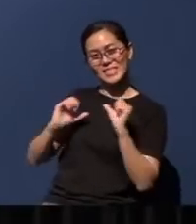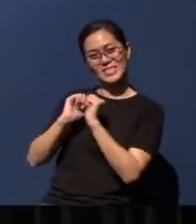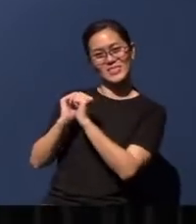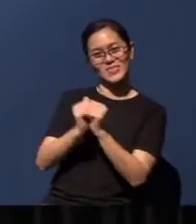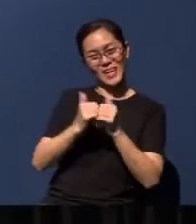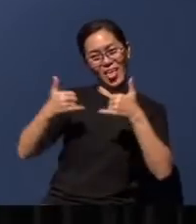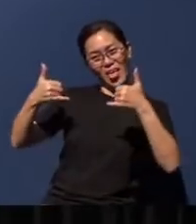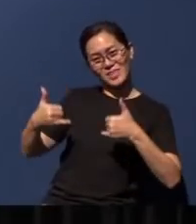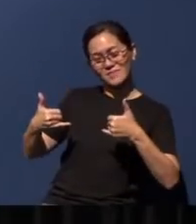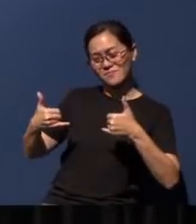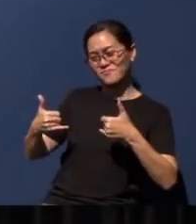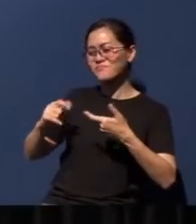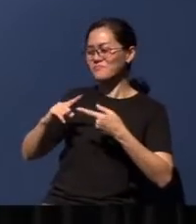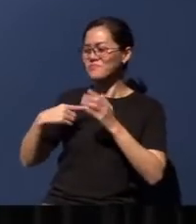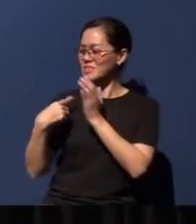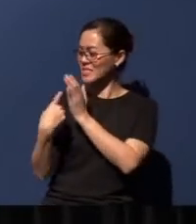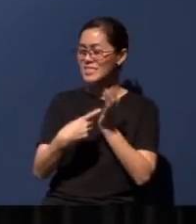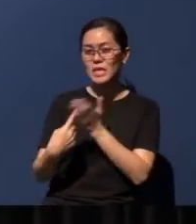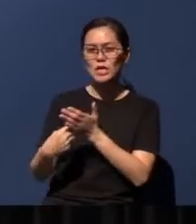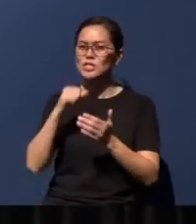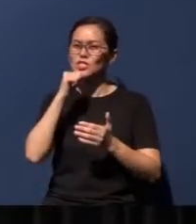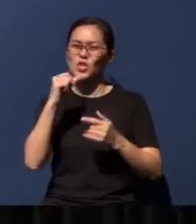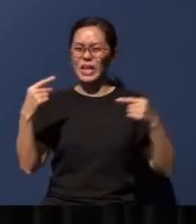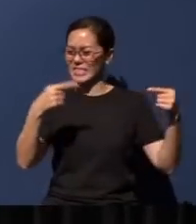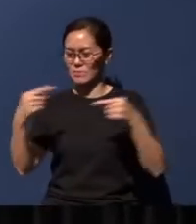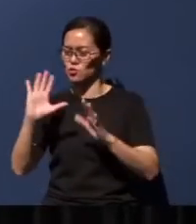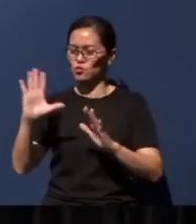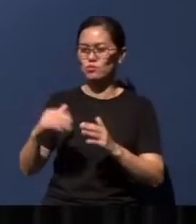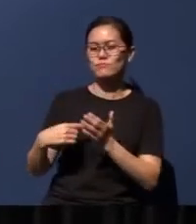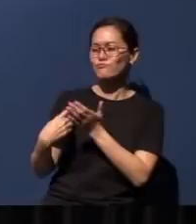friendly discussion - I won't call it a debate. Let's have a friendly discussion and then we can